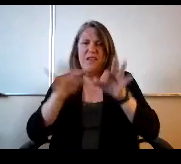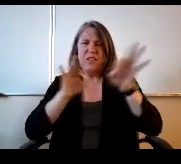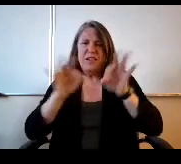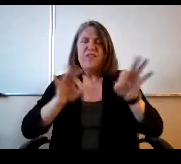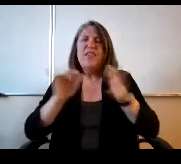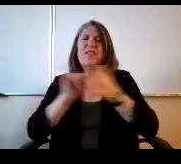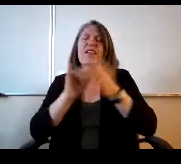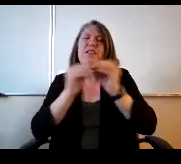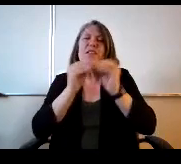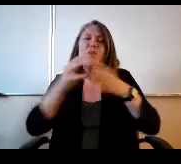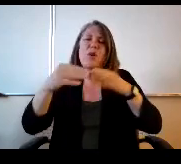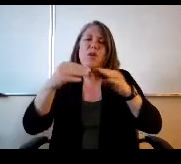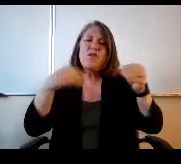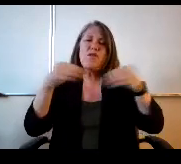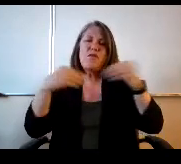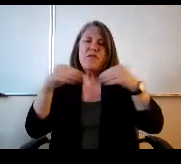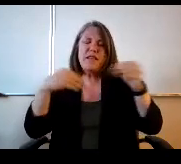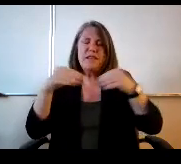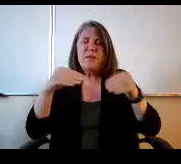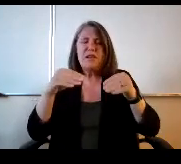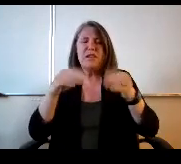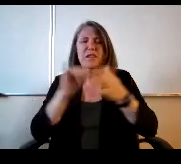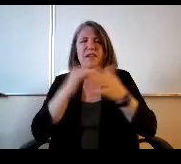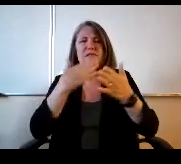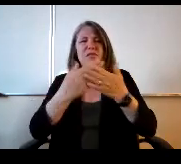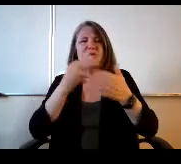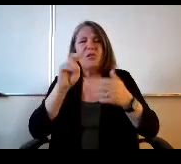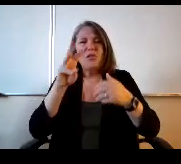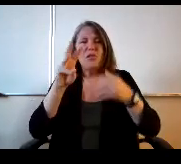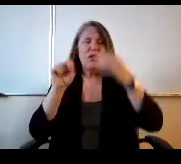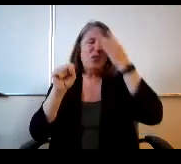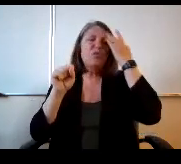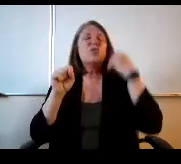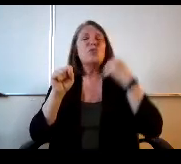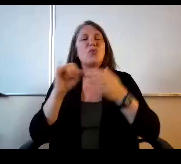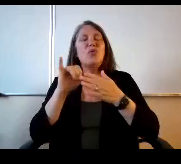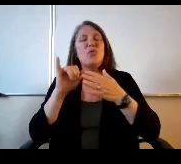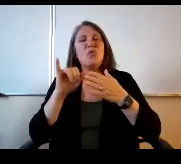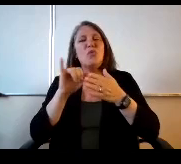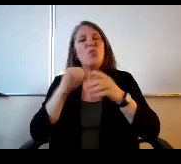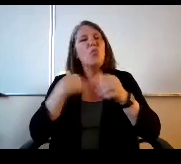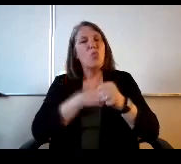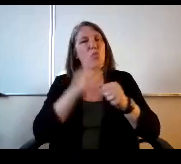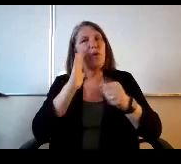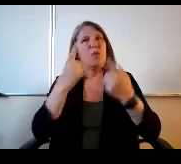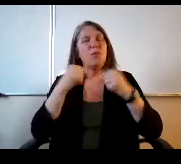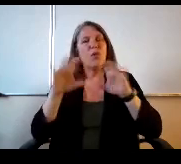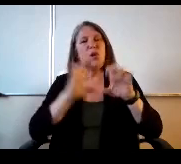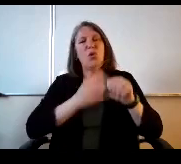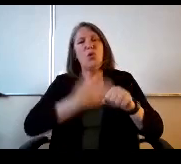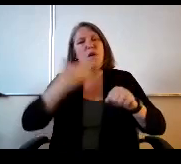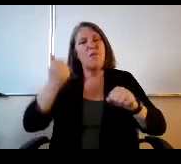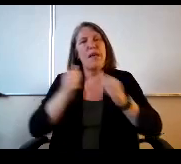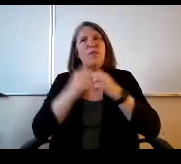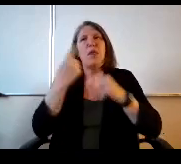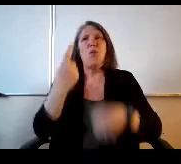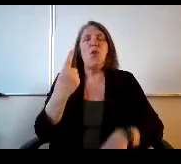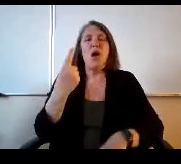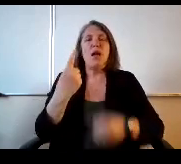more flexibility with it, which is good news. So what we will try to do our best with that is 1 support student needs.